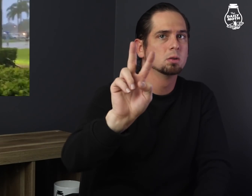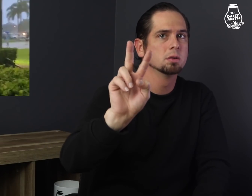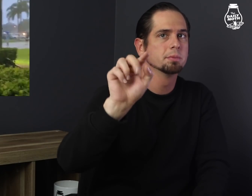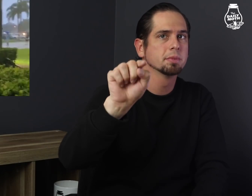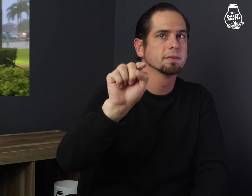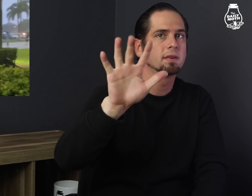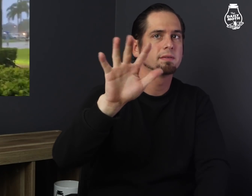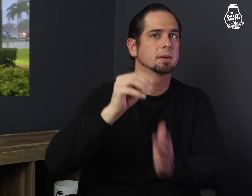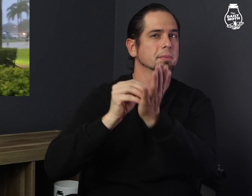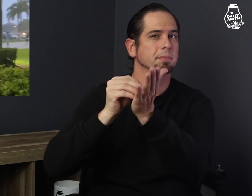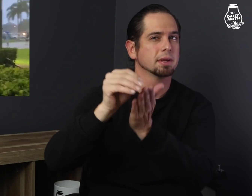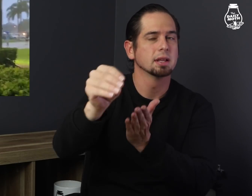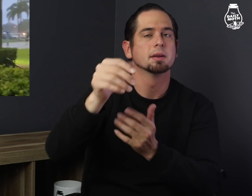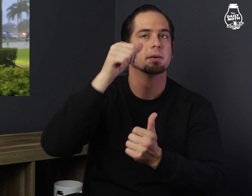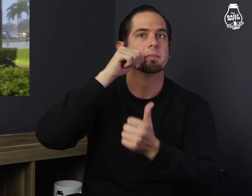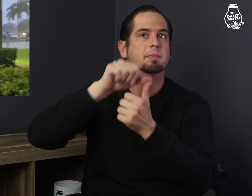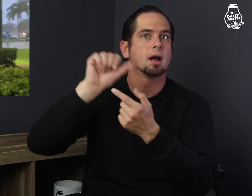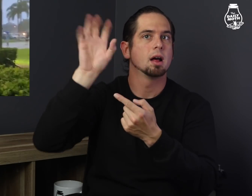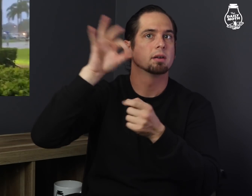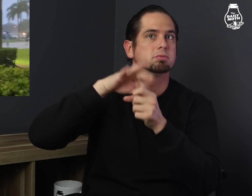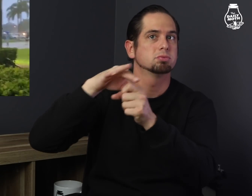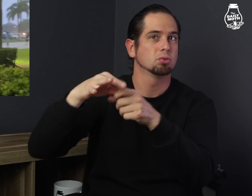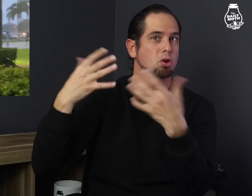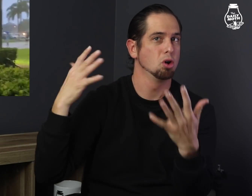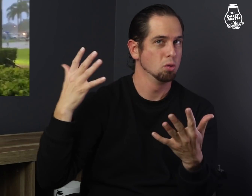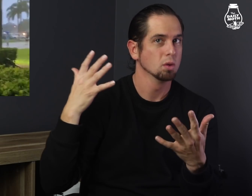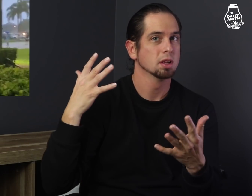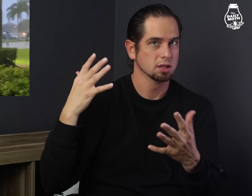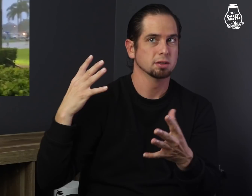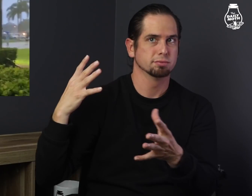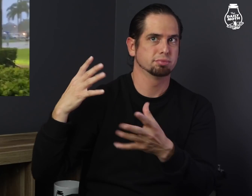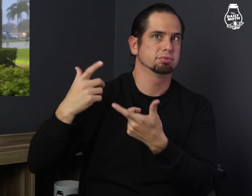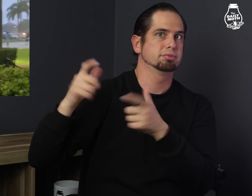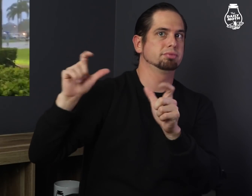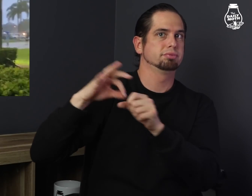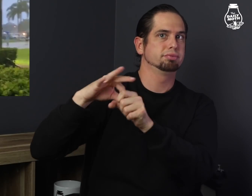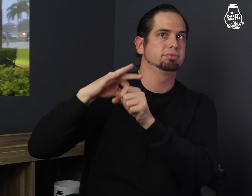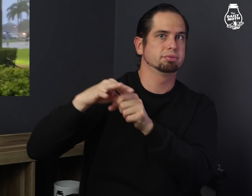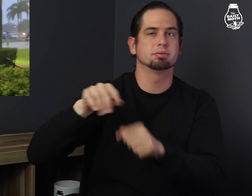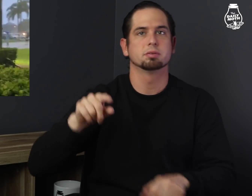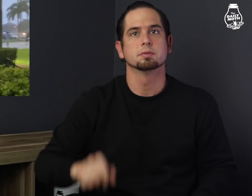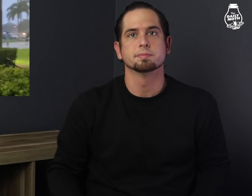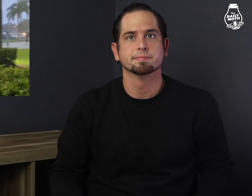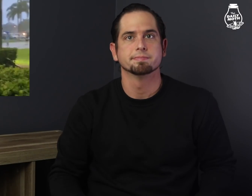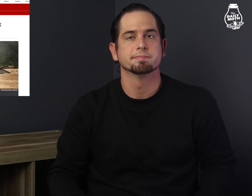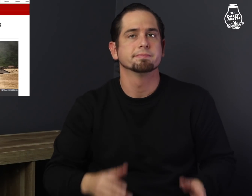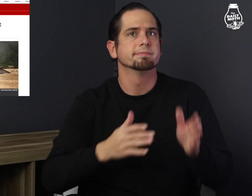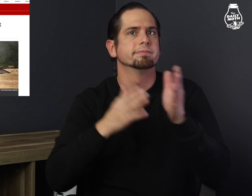2.5 million mail-in ballots.